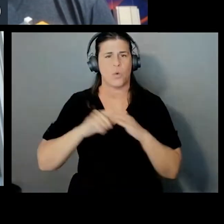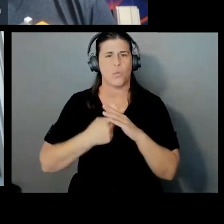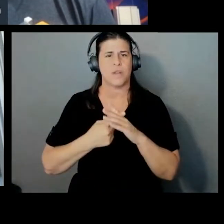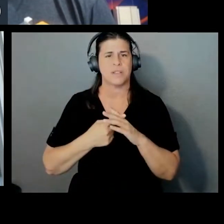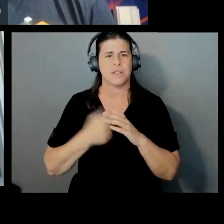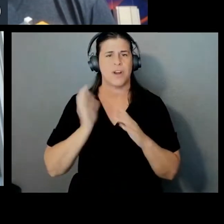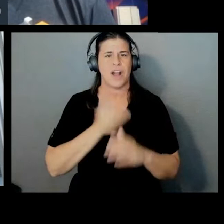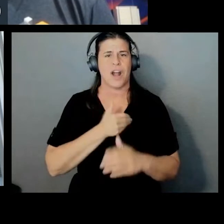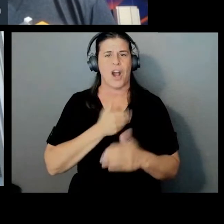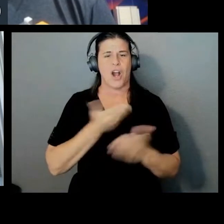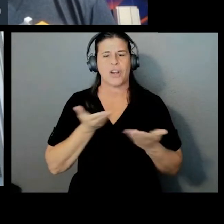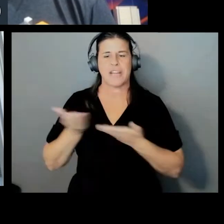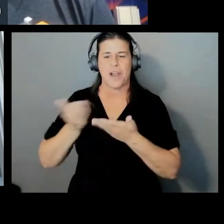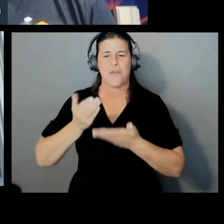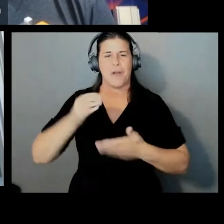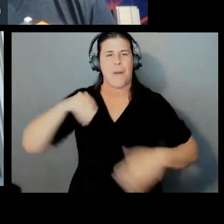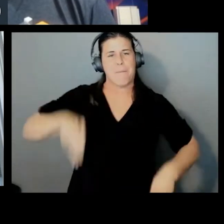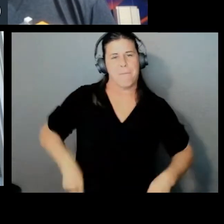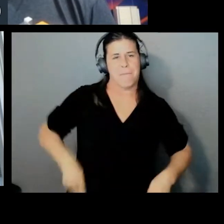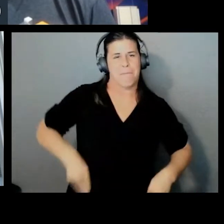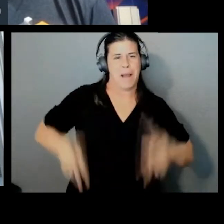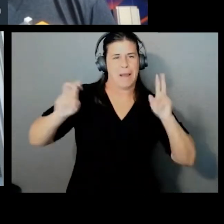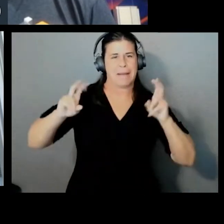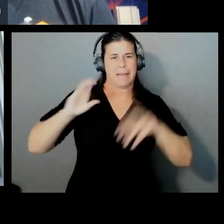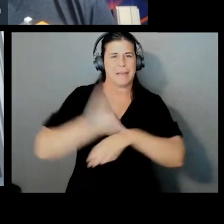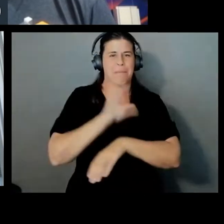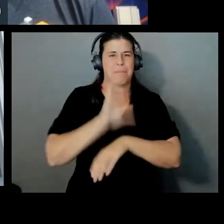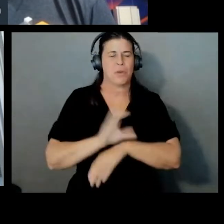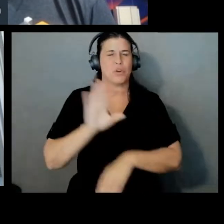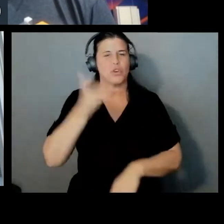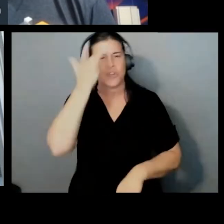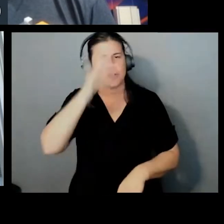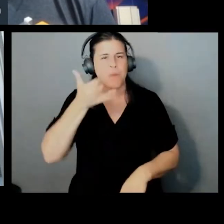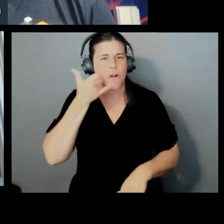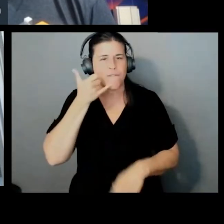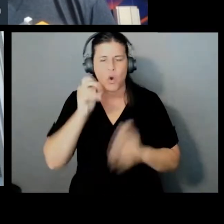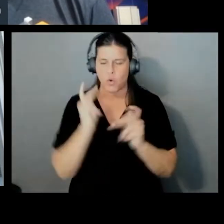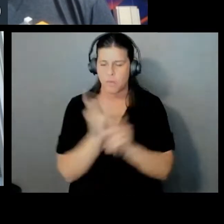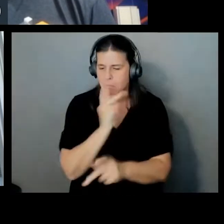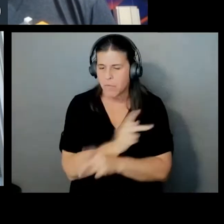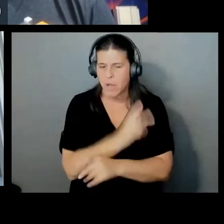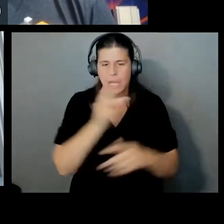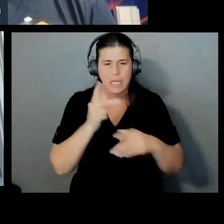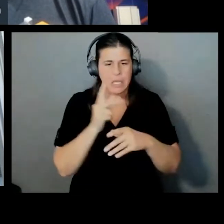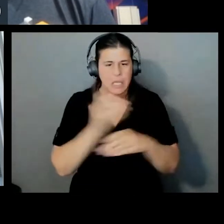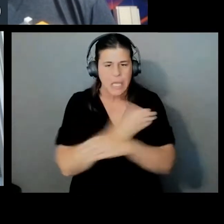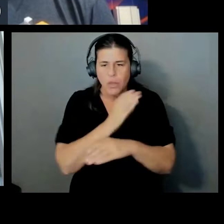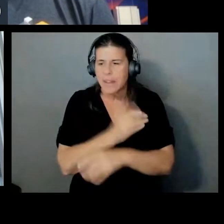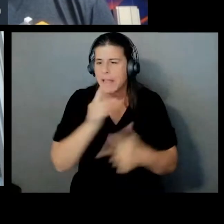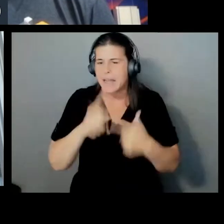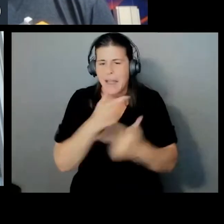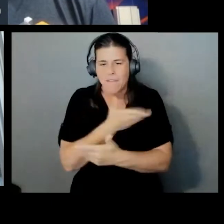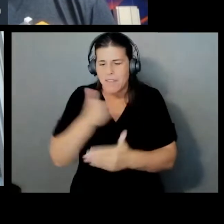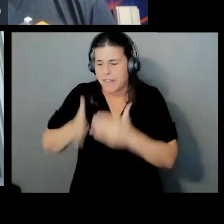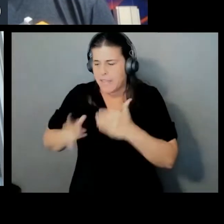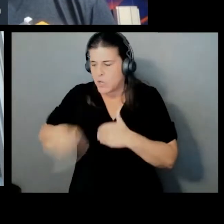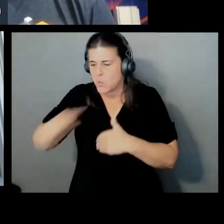We had these smartphones that could do the math and the processes out at the edge, which really eliminated this one really significant